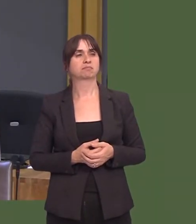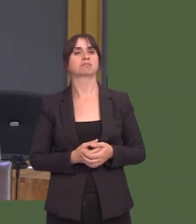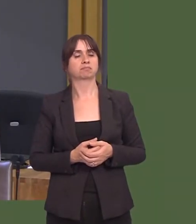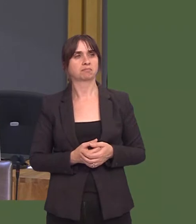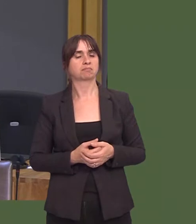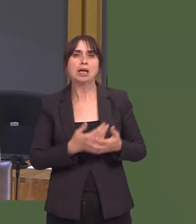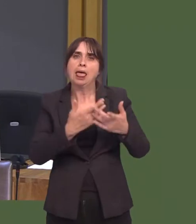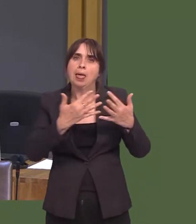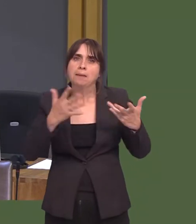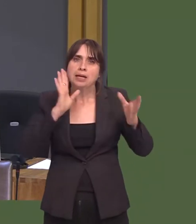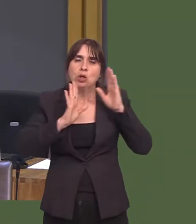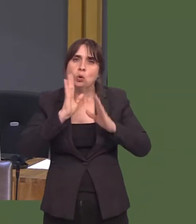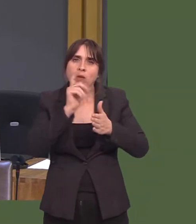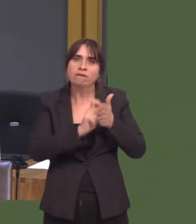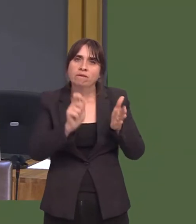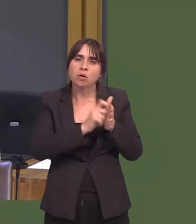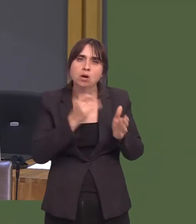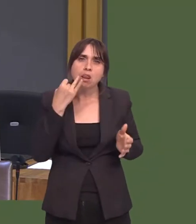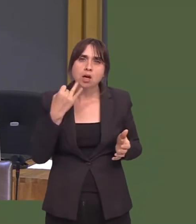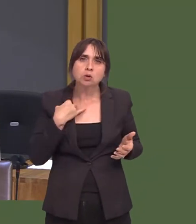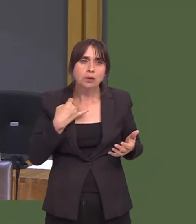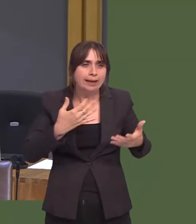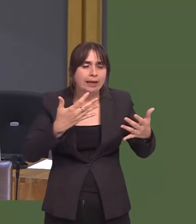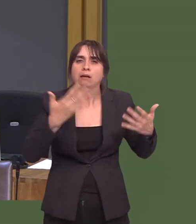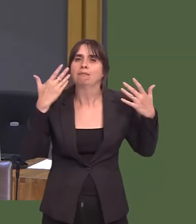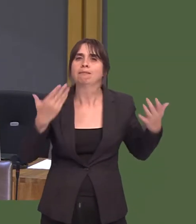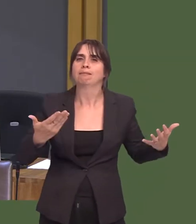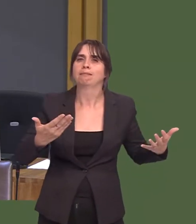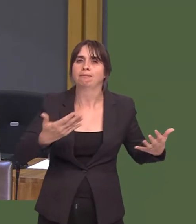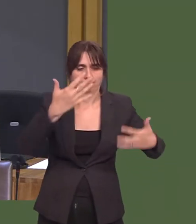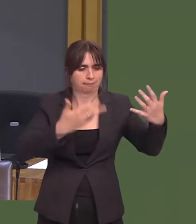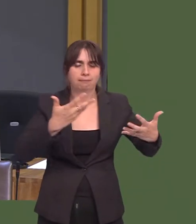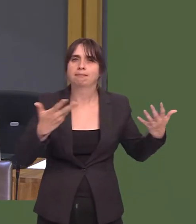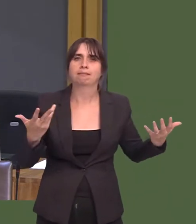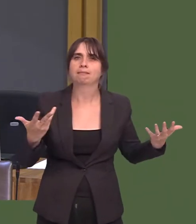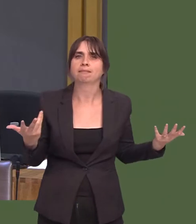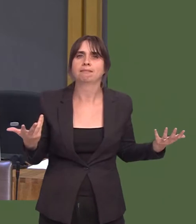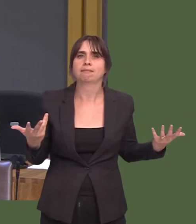Ond, fel chithau, roeddwn iín teimlo bod yna fwy o bobl ifanc yn troi mas yn y gorllewin,